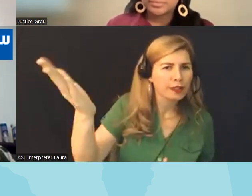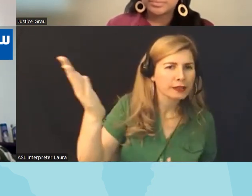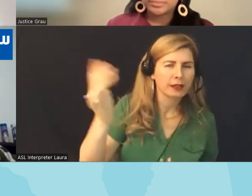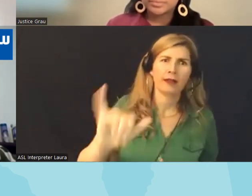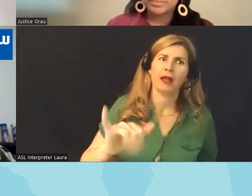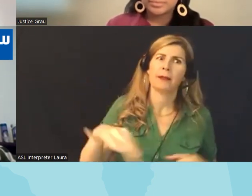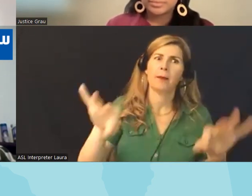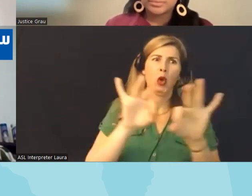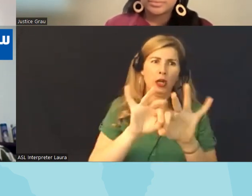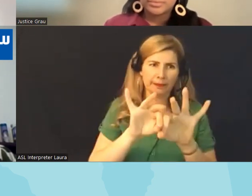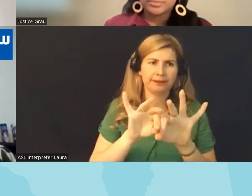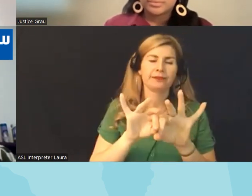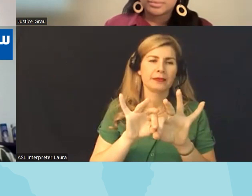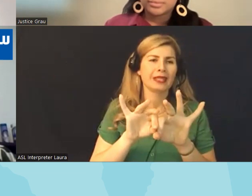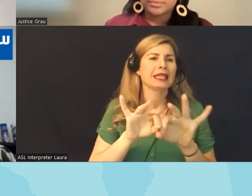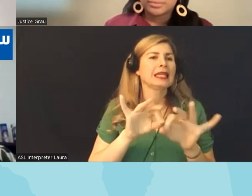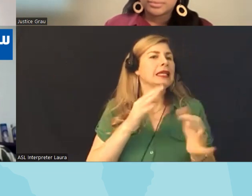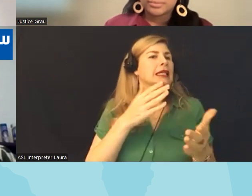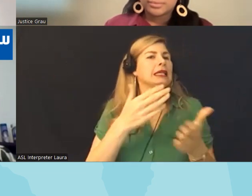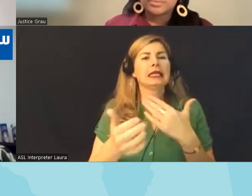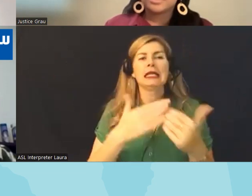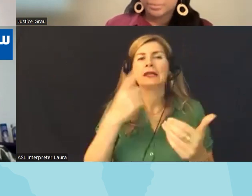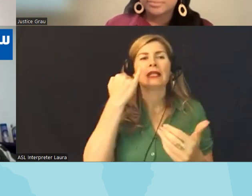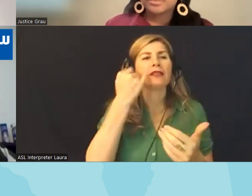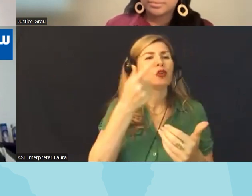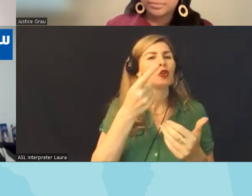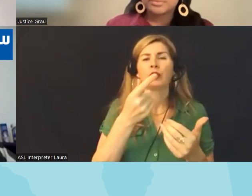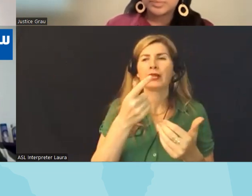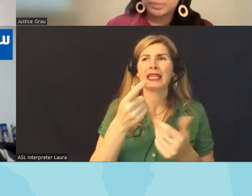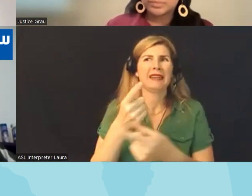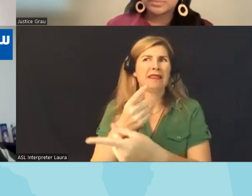even for the most radically conservative folks so that if you can make it happen